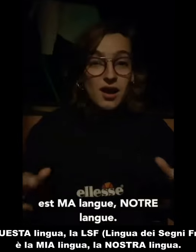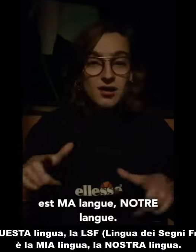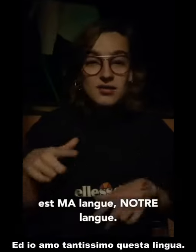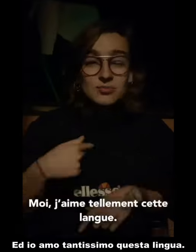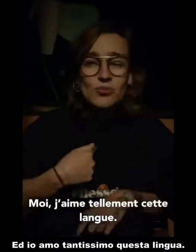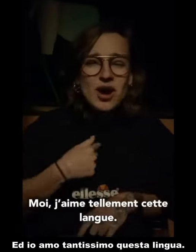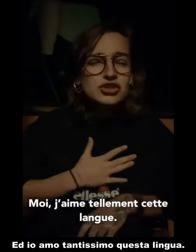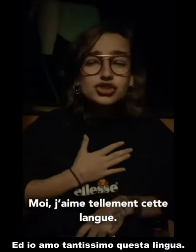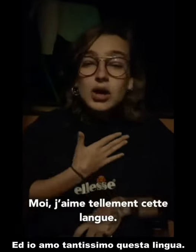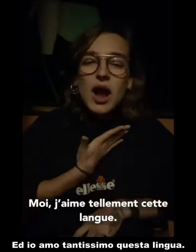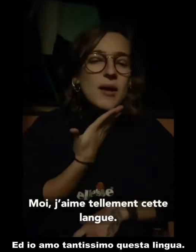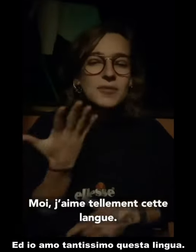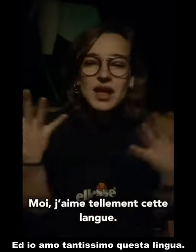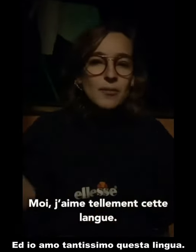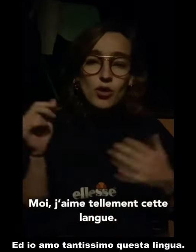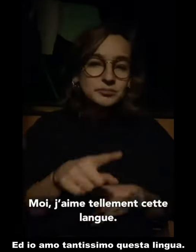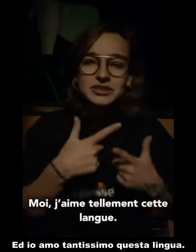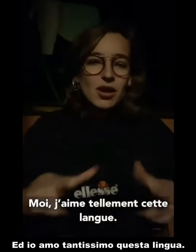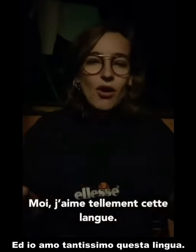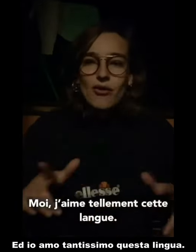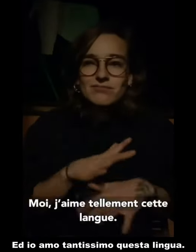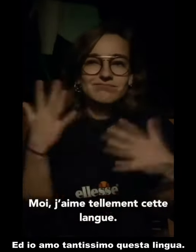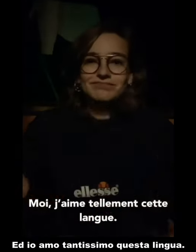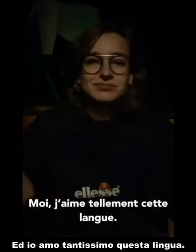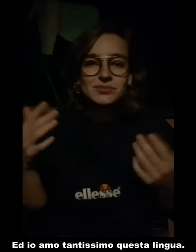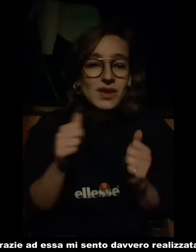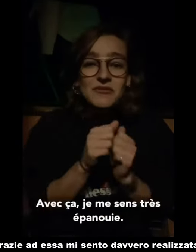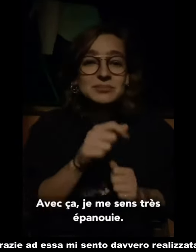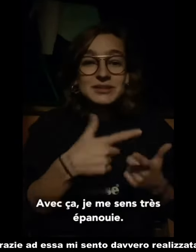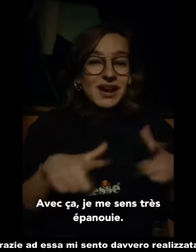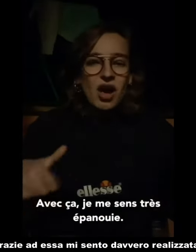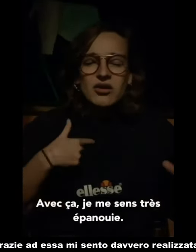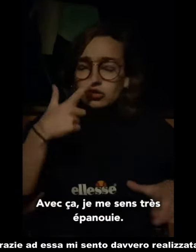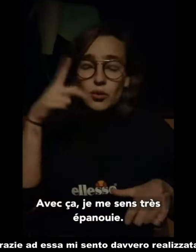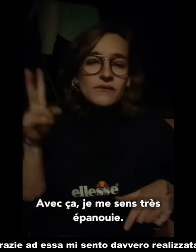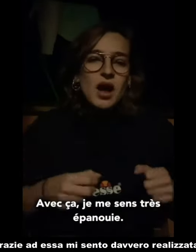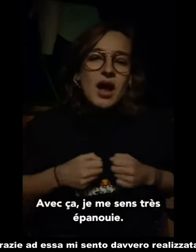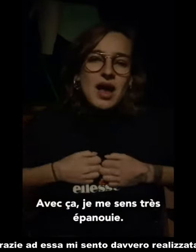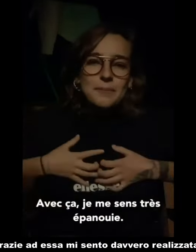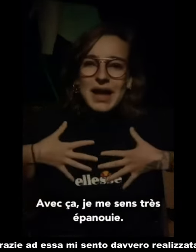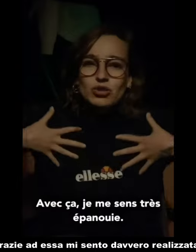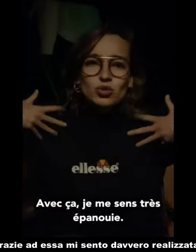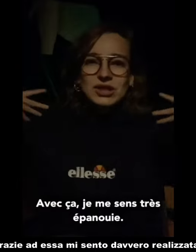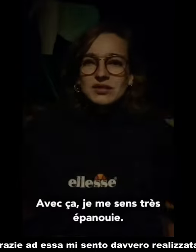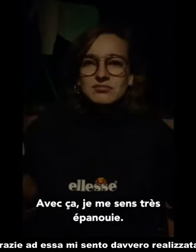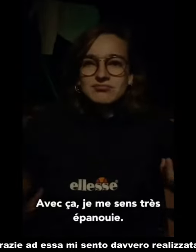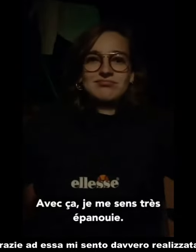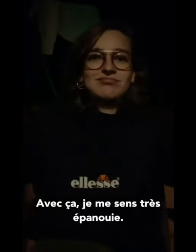And I love this language Thanks to It I feel fullfilled